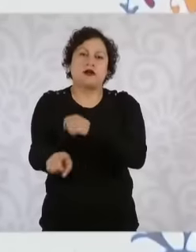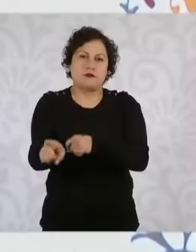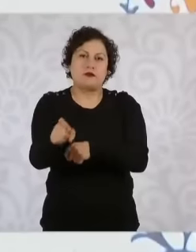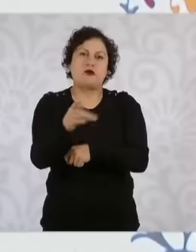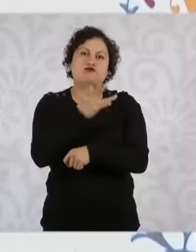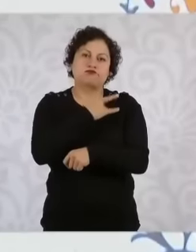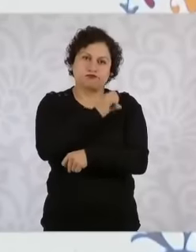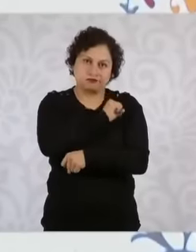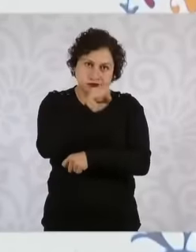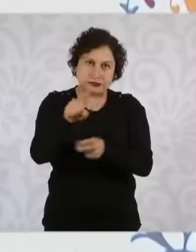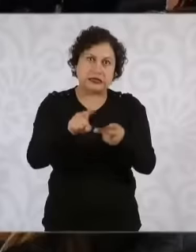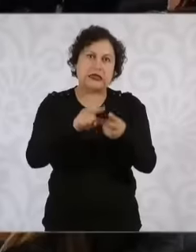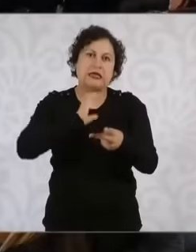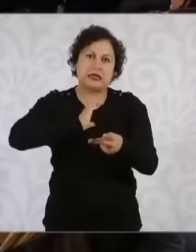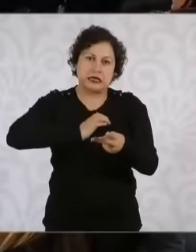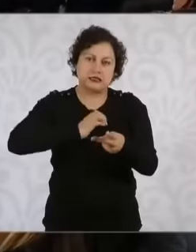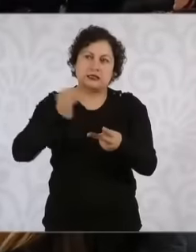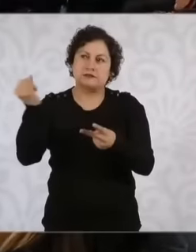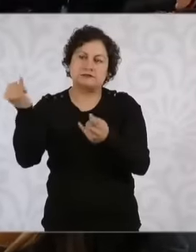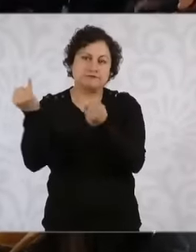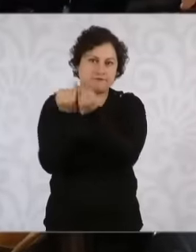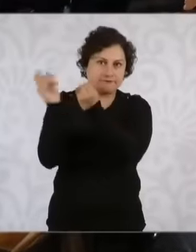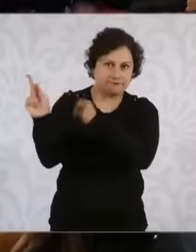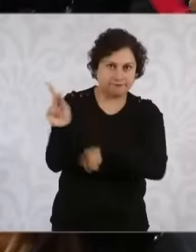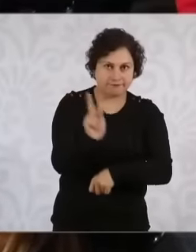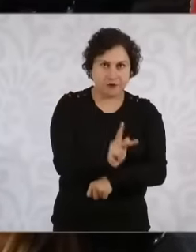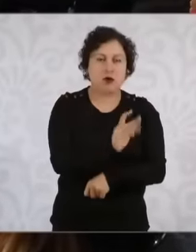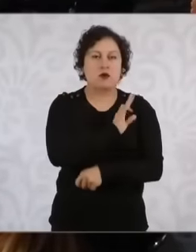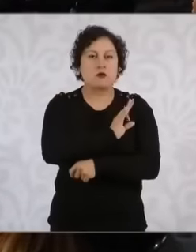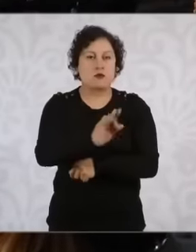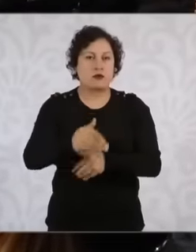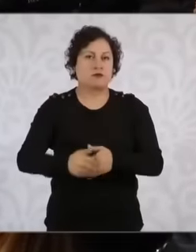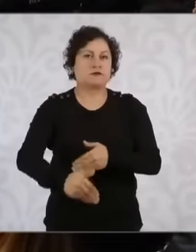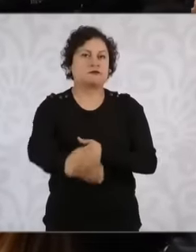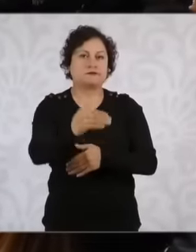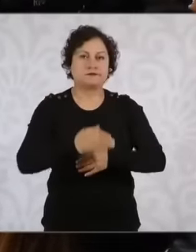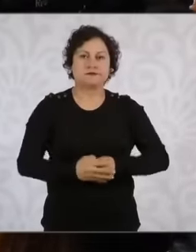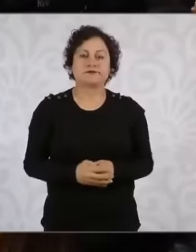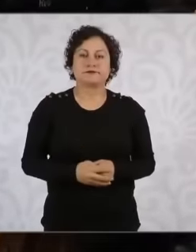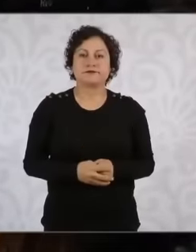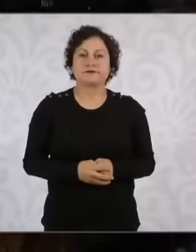cancer